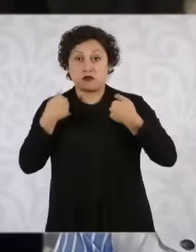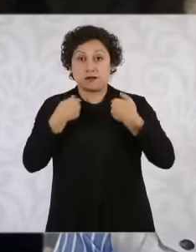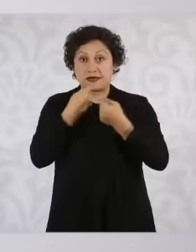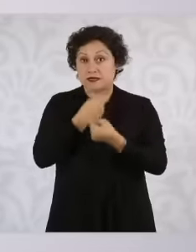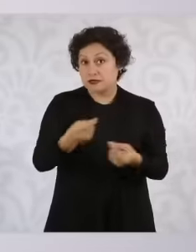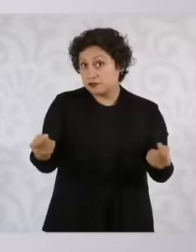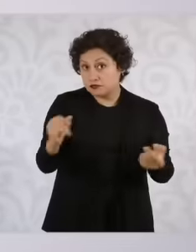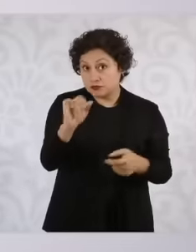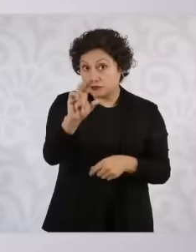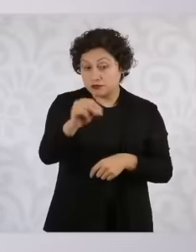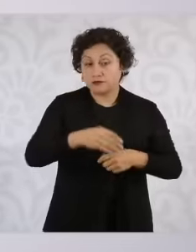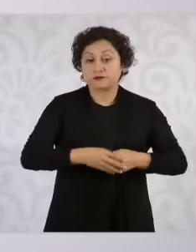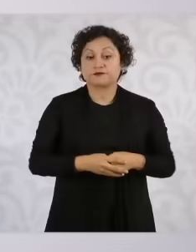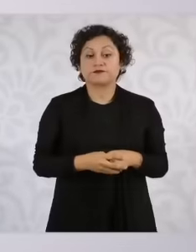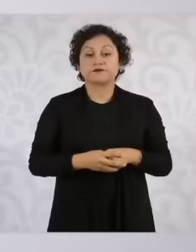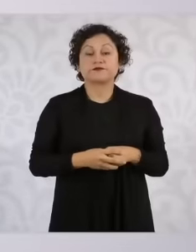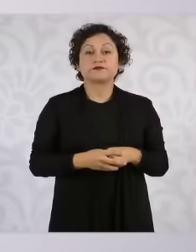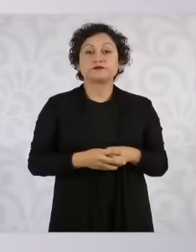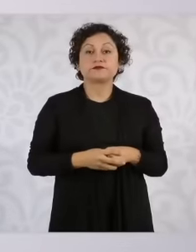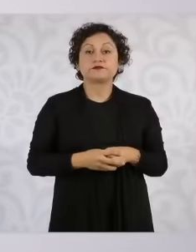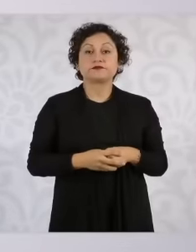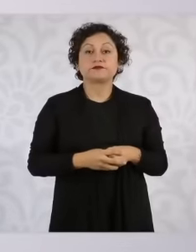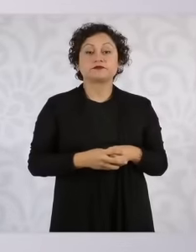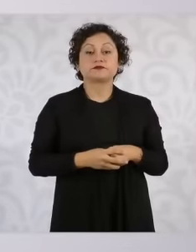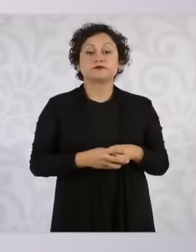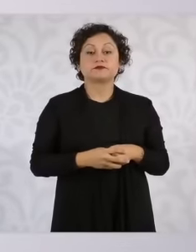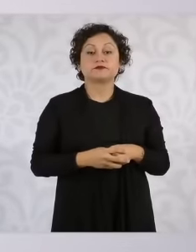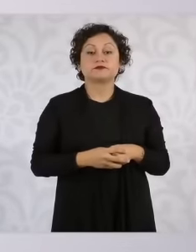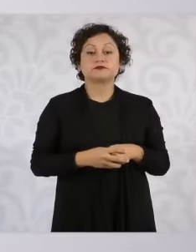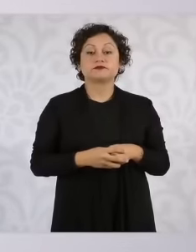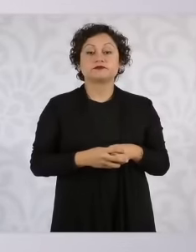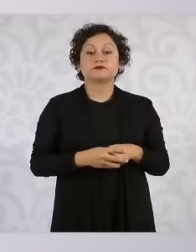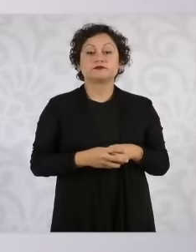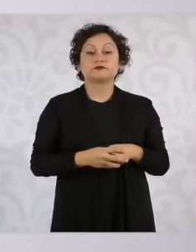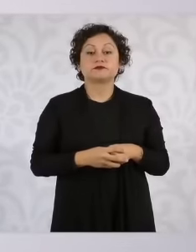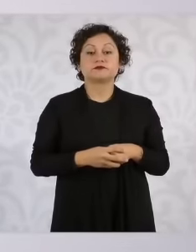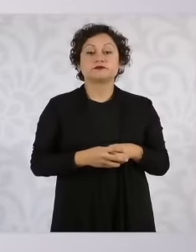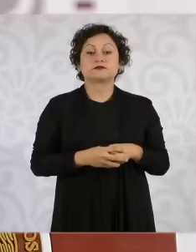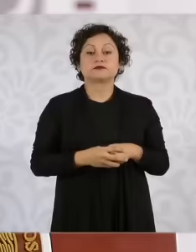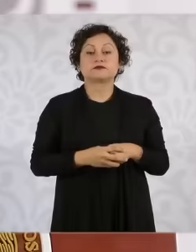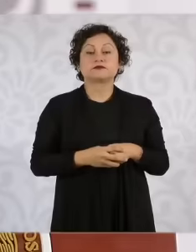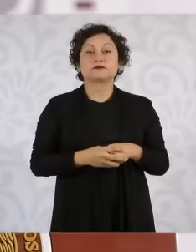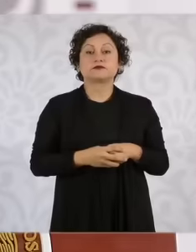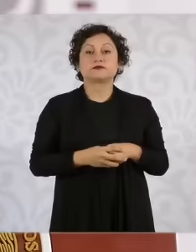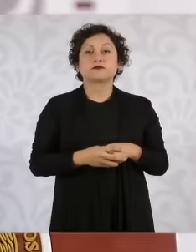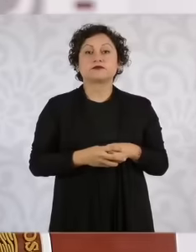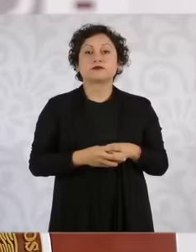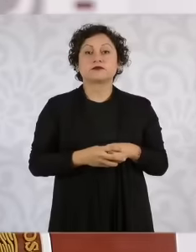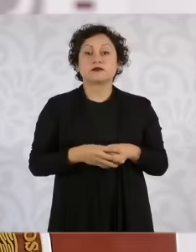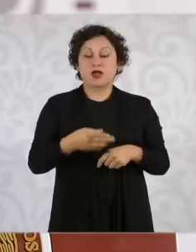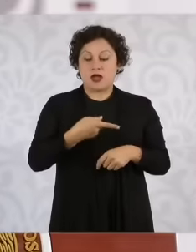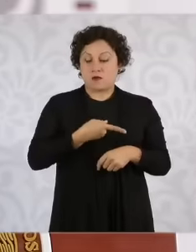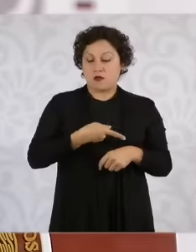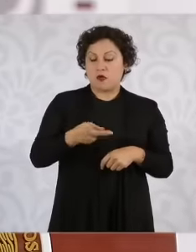yes, reducing poverty,